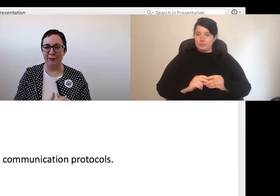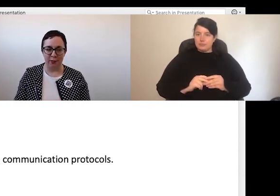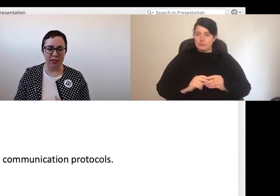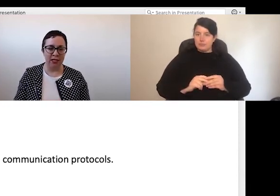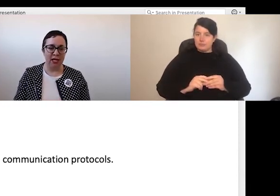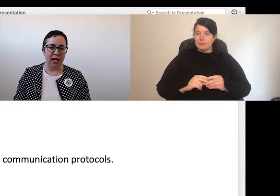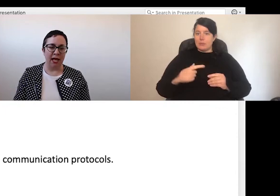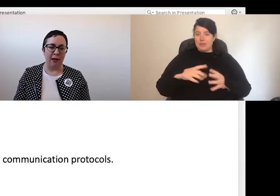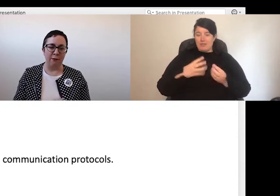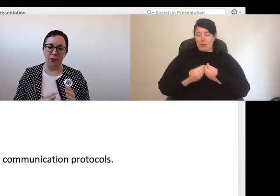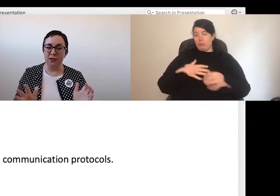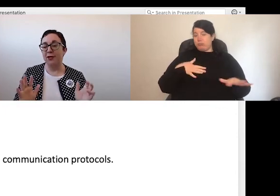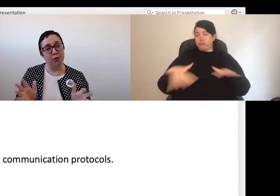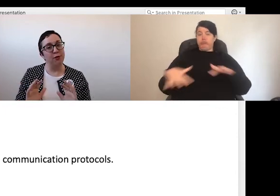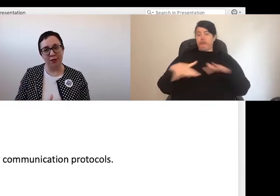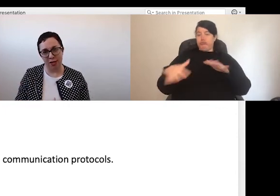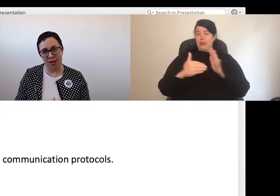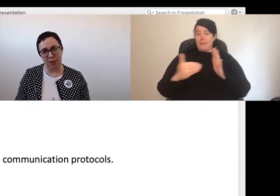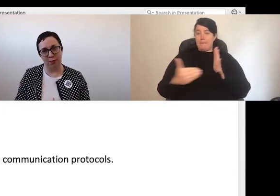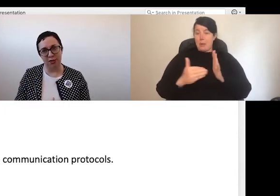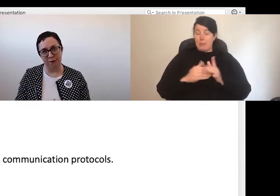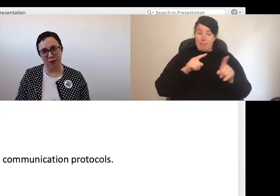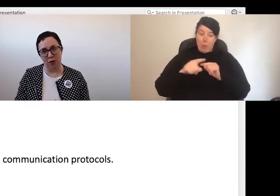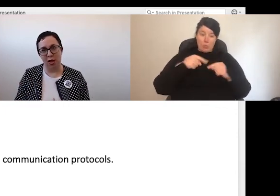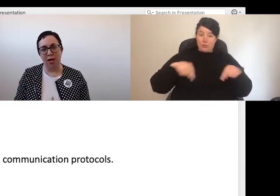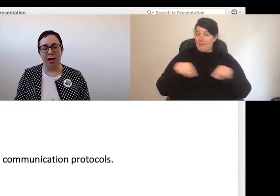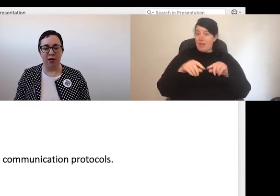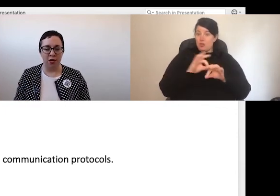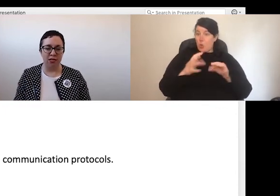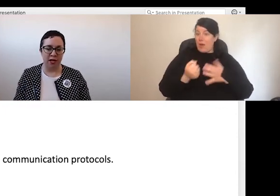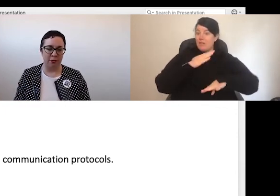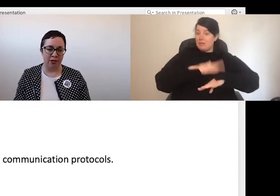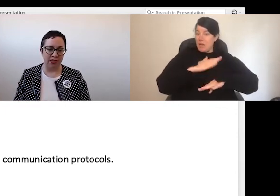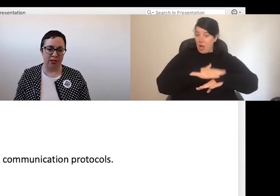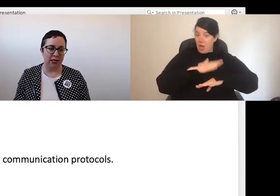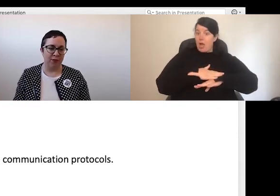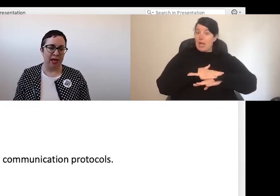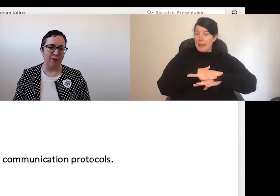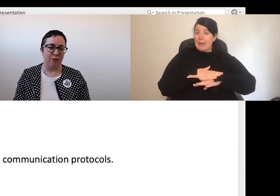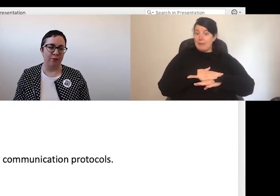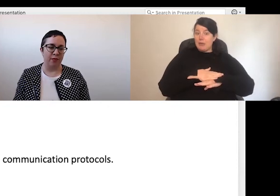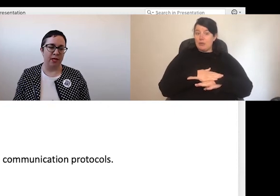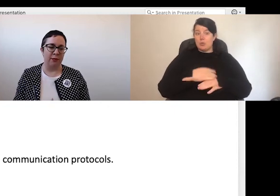moment, most of us don't have time to put a full co-design process in